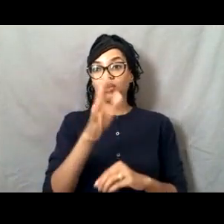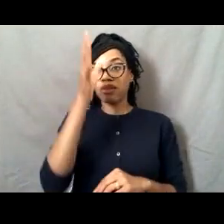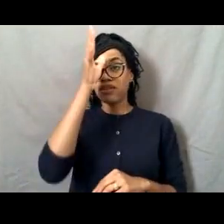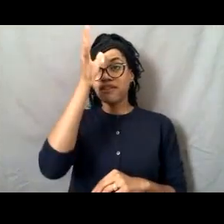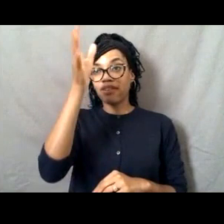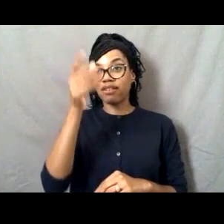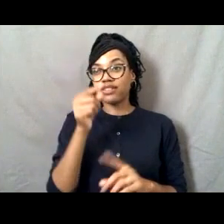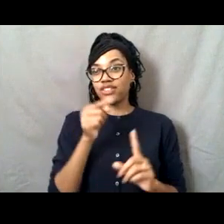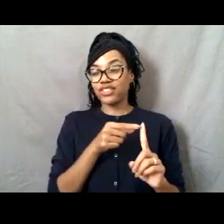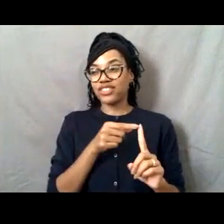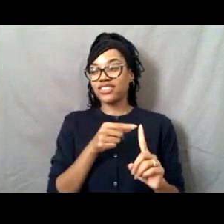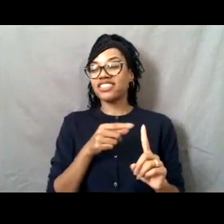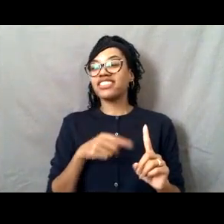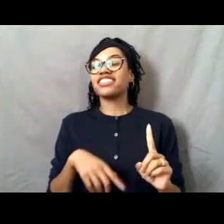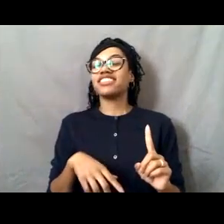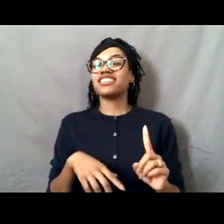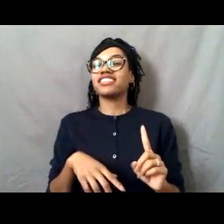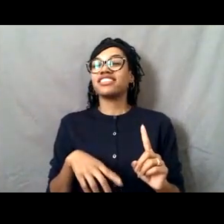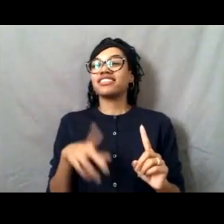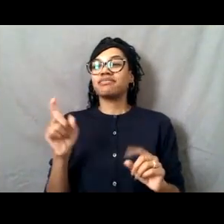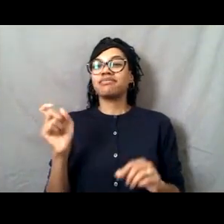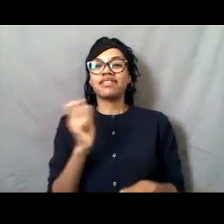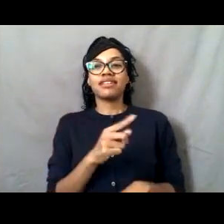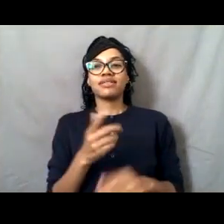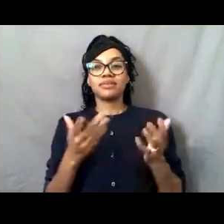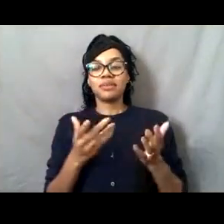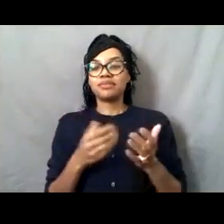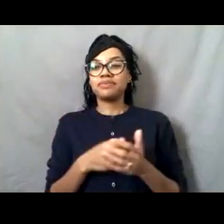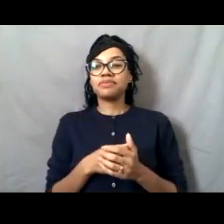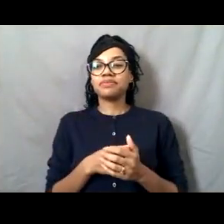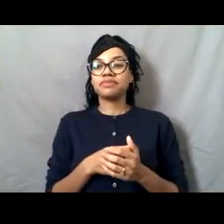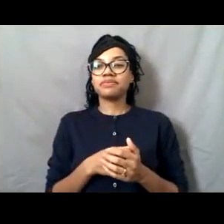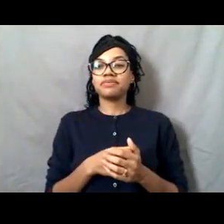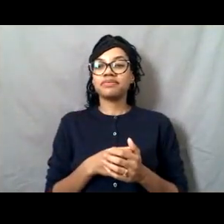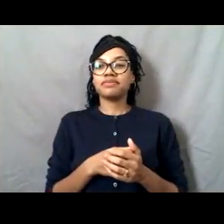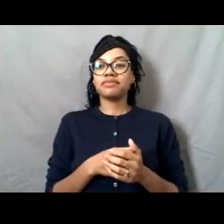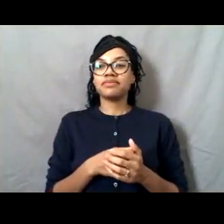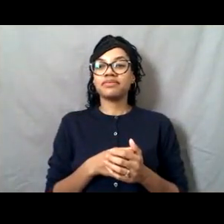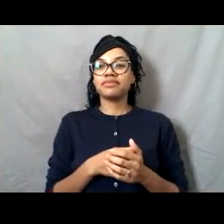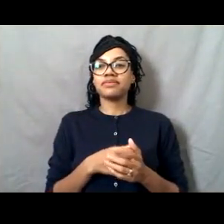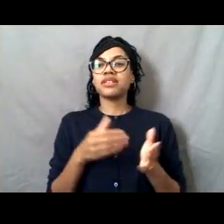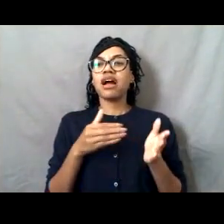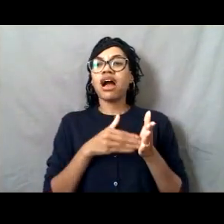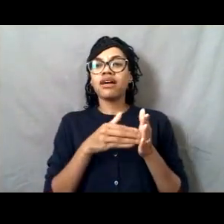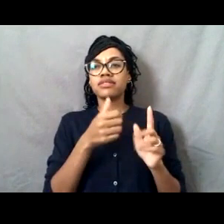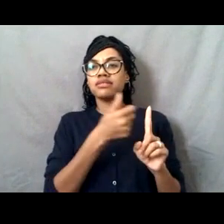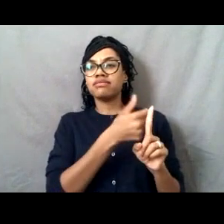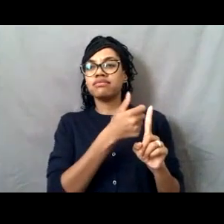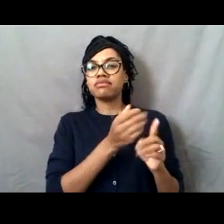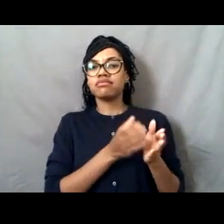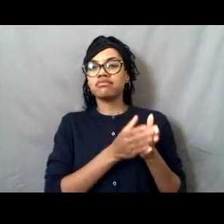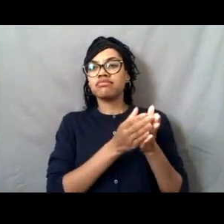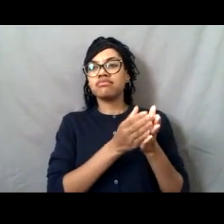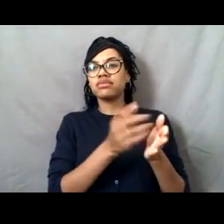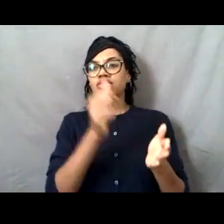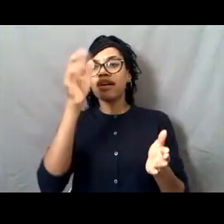asking, how often did he go up to Alaska when he was working on this tugboat?